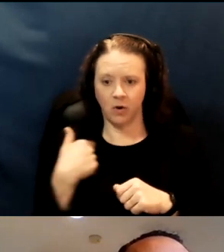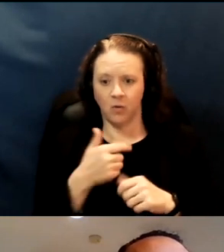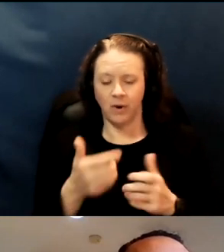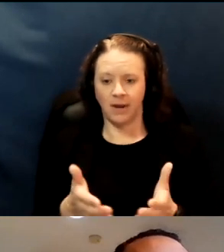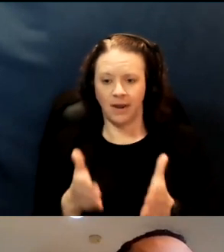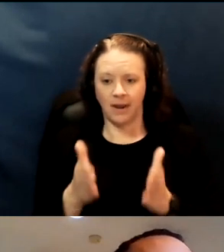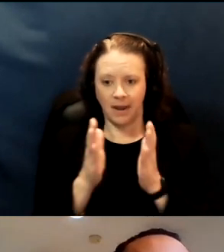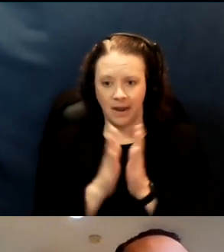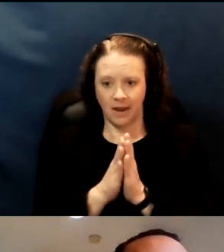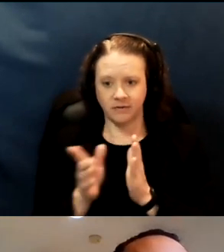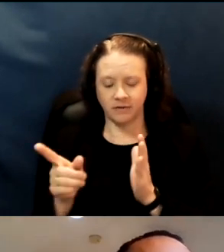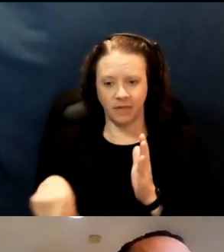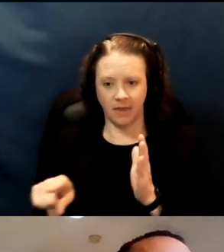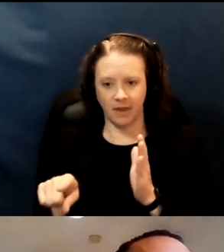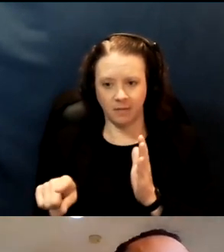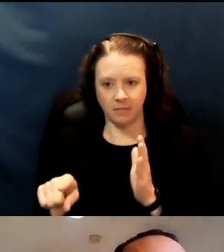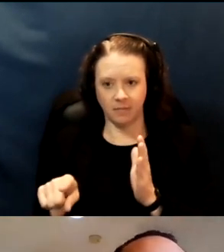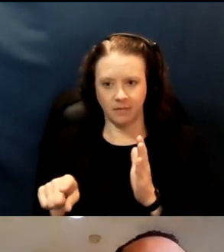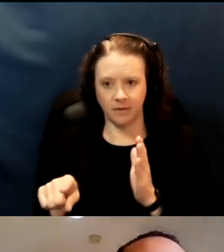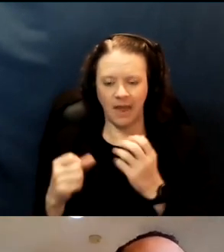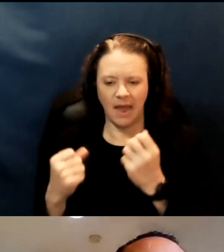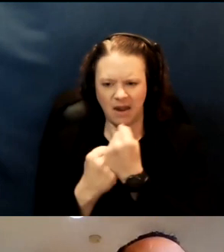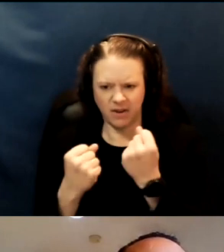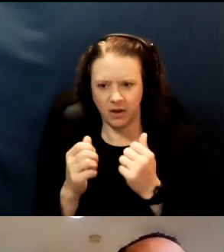and we've been advocating with county supervisors and others